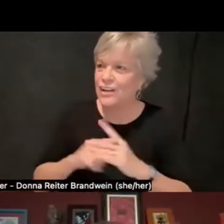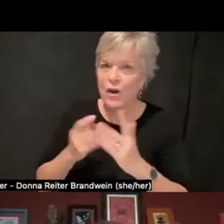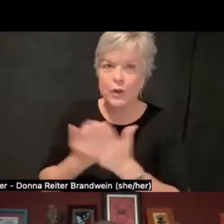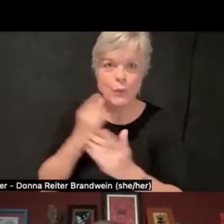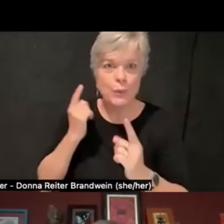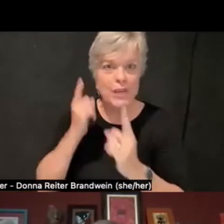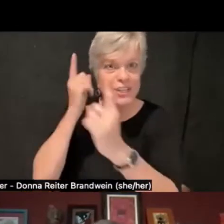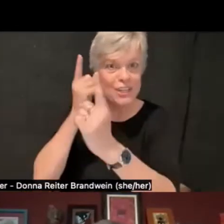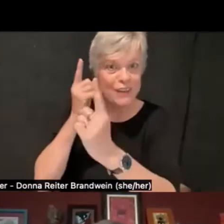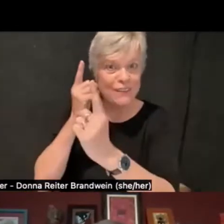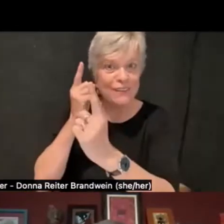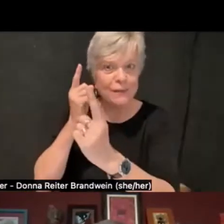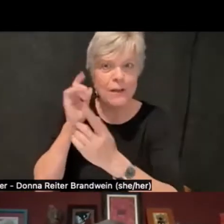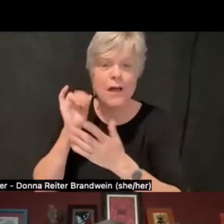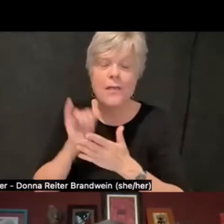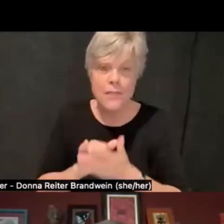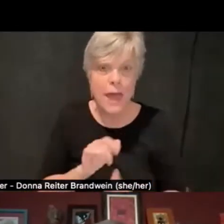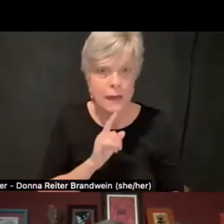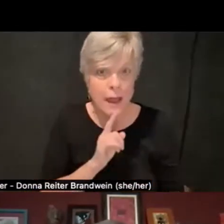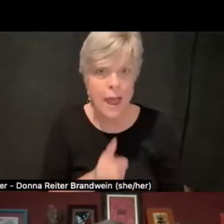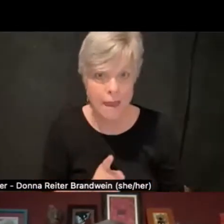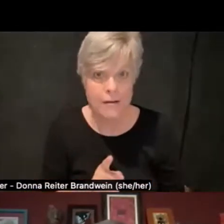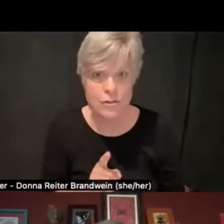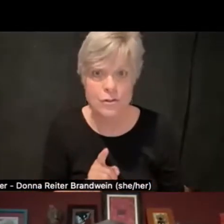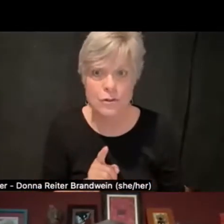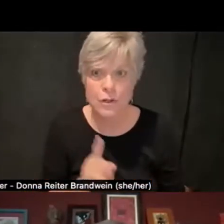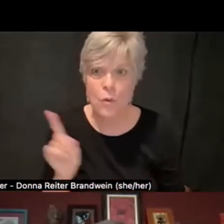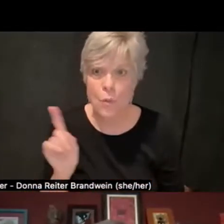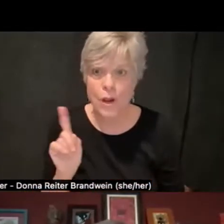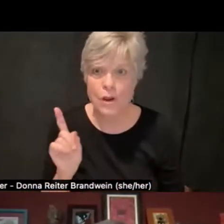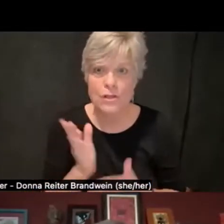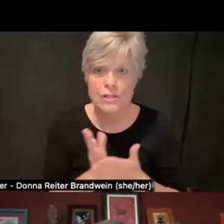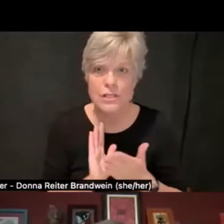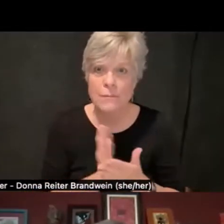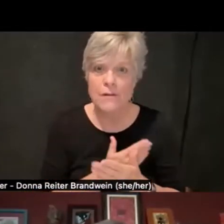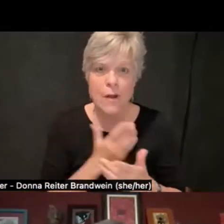And that is actually where some of our greatest